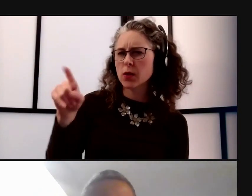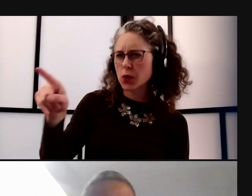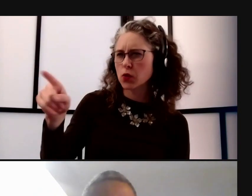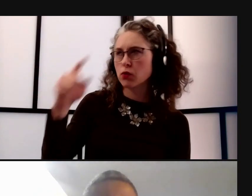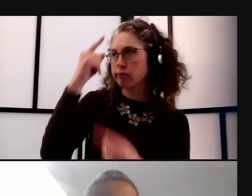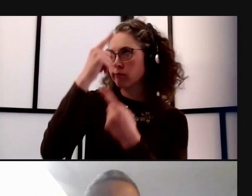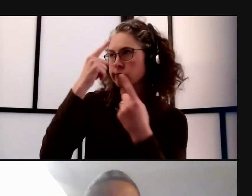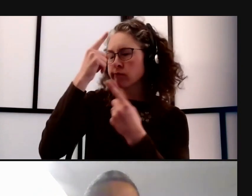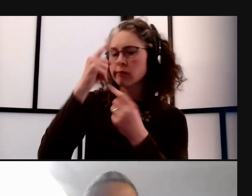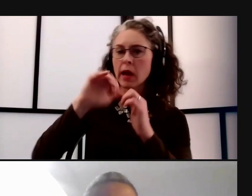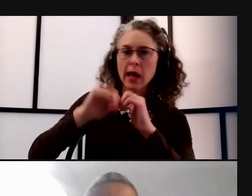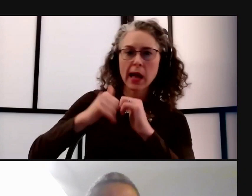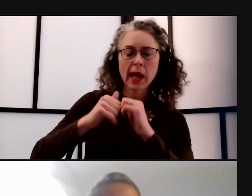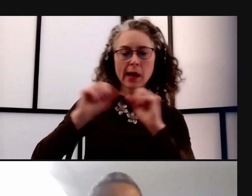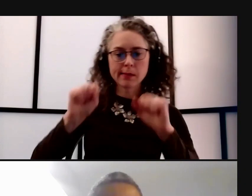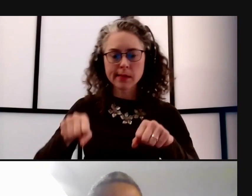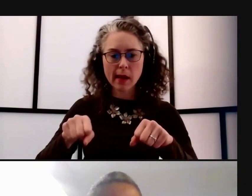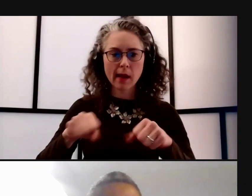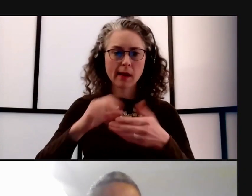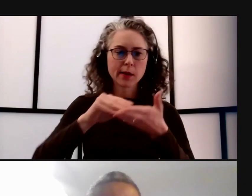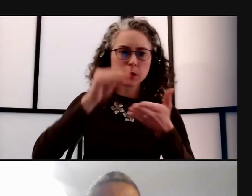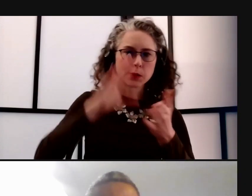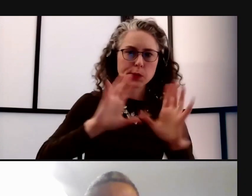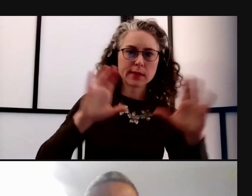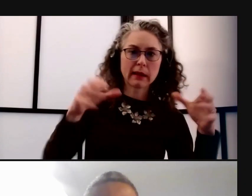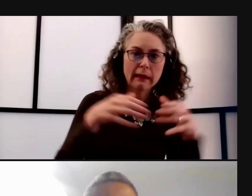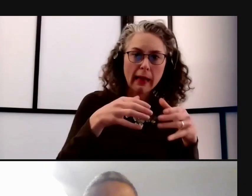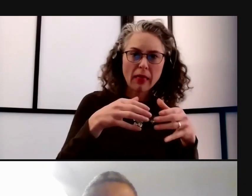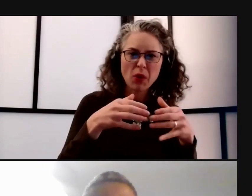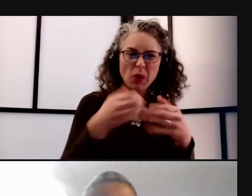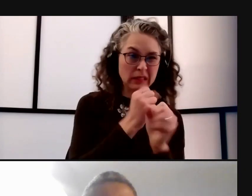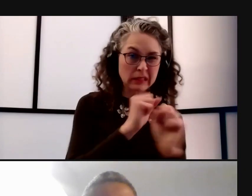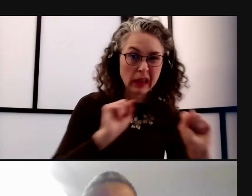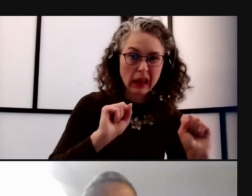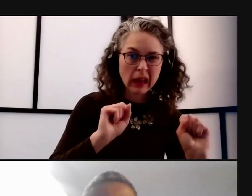Like how can we help the students safely gather, do you wanna comment on that?